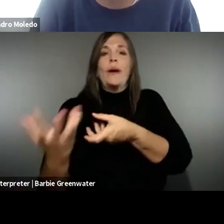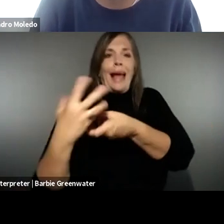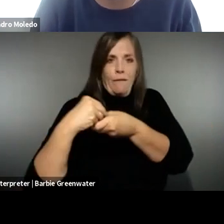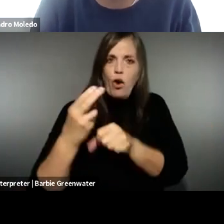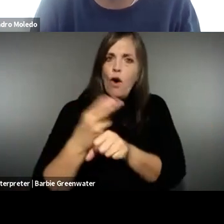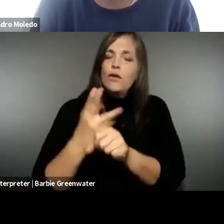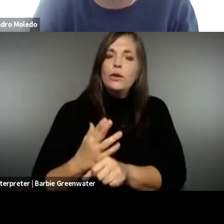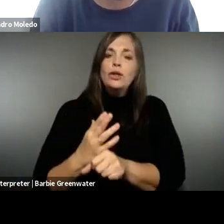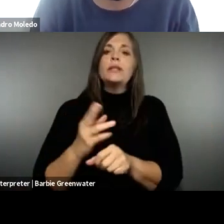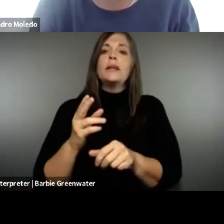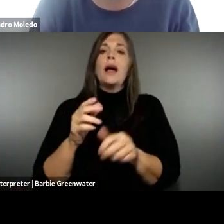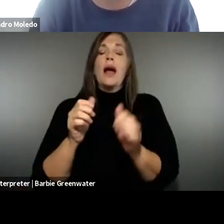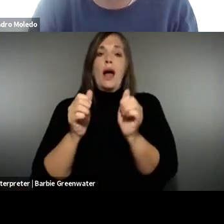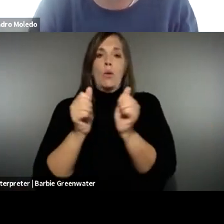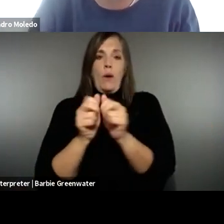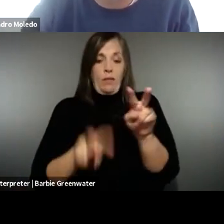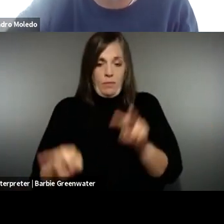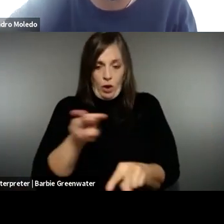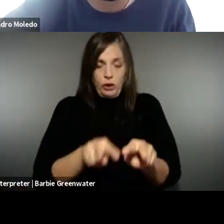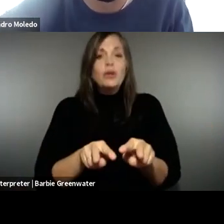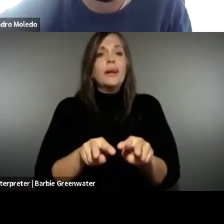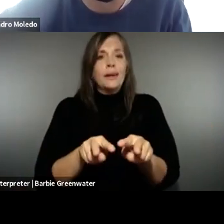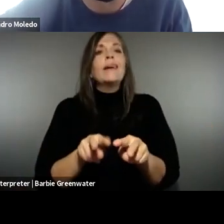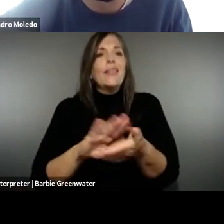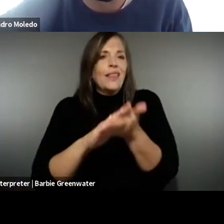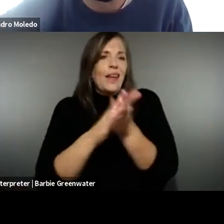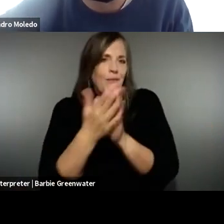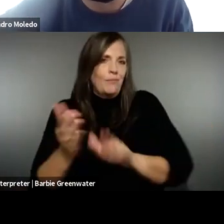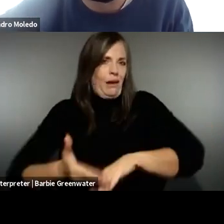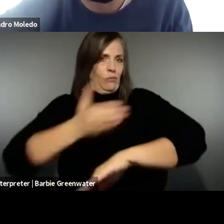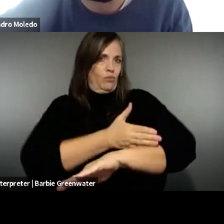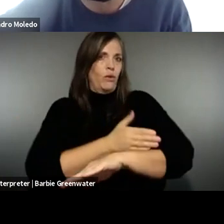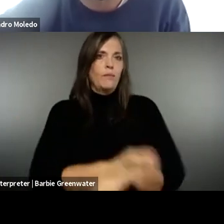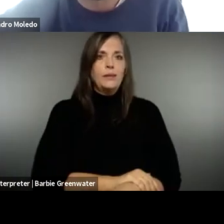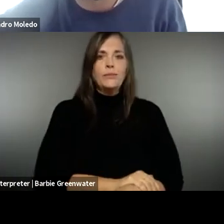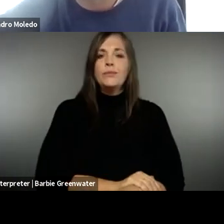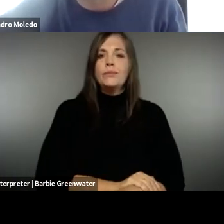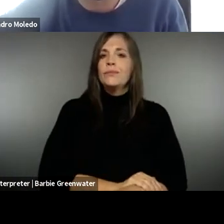focus is to involve end users and be sure that with monitoring , after monitoring comes the improvement